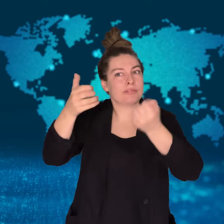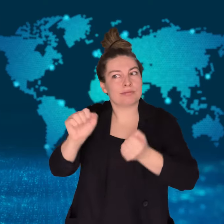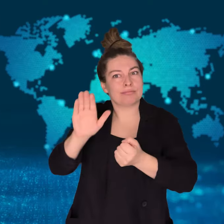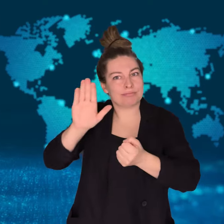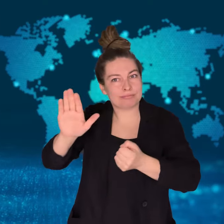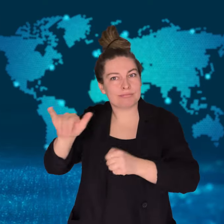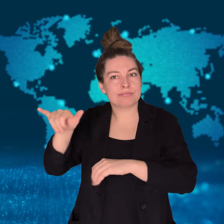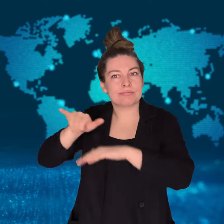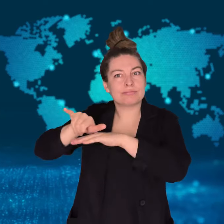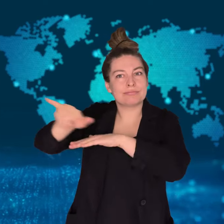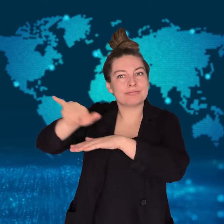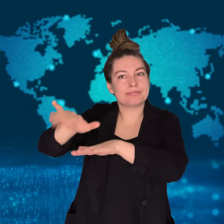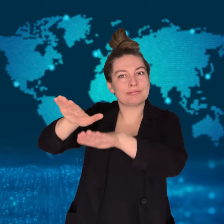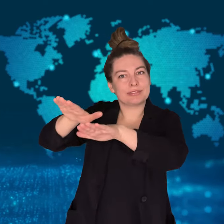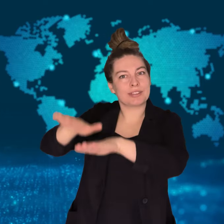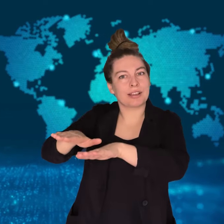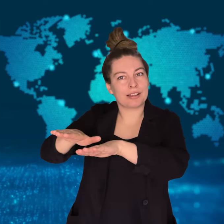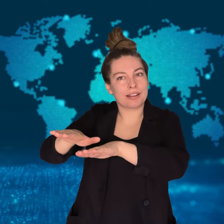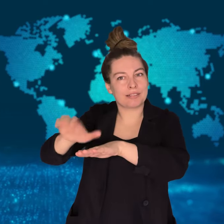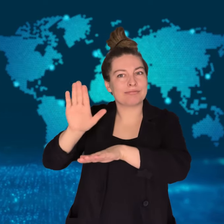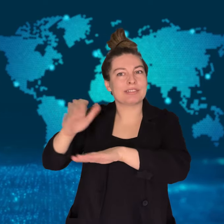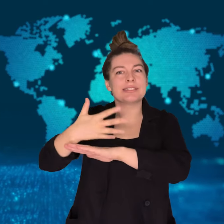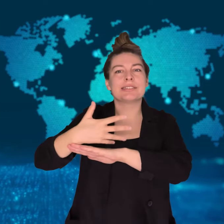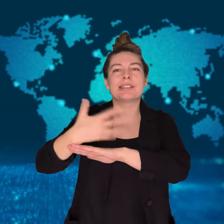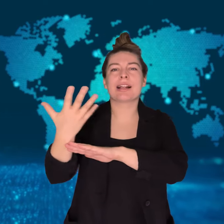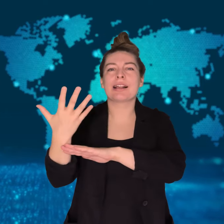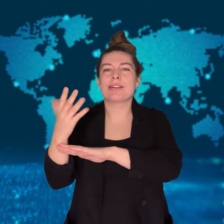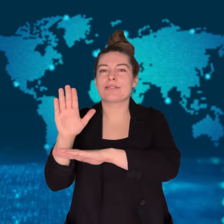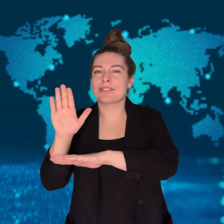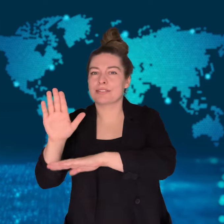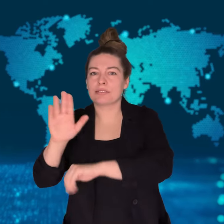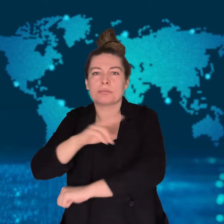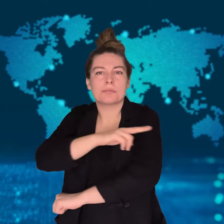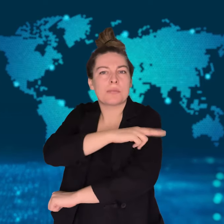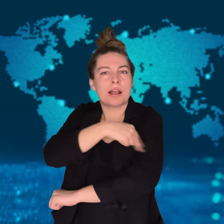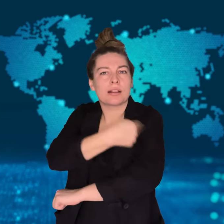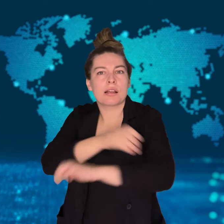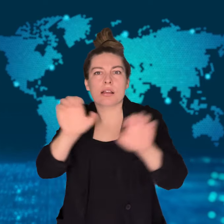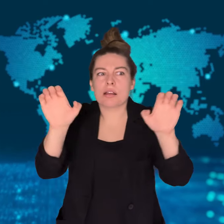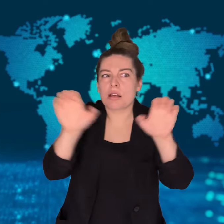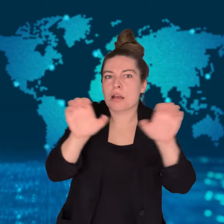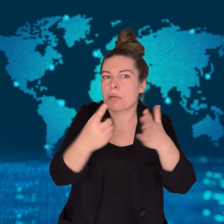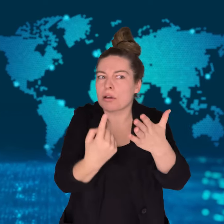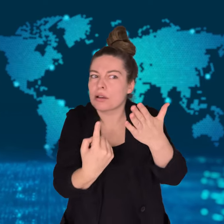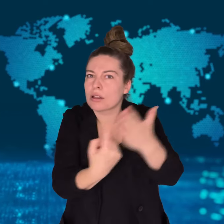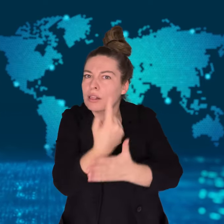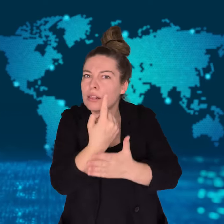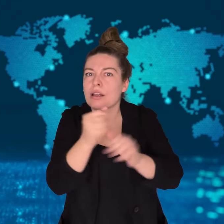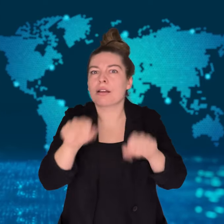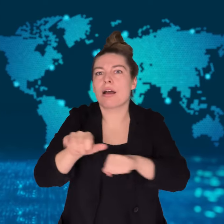The pair visited a Malaysian resort island together on that trip.